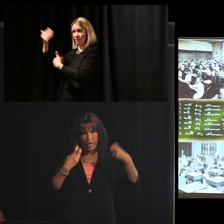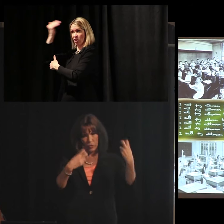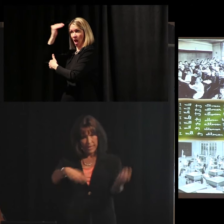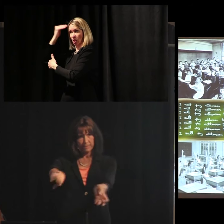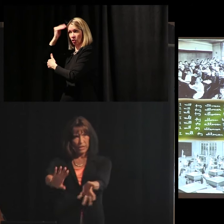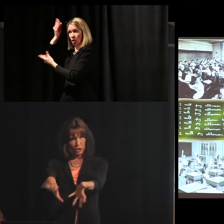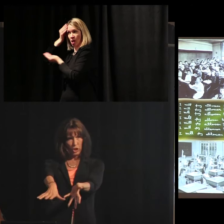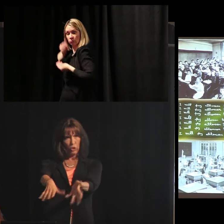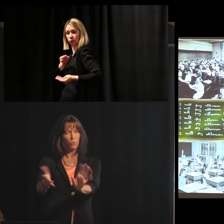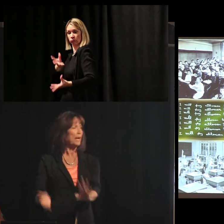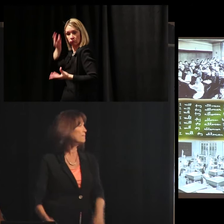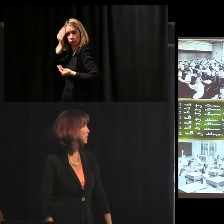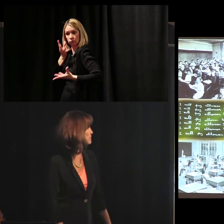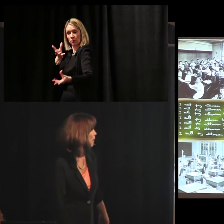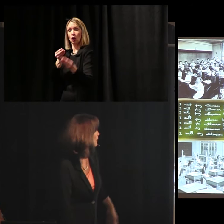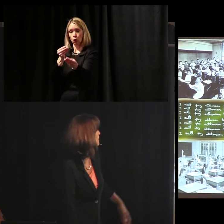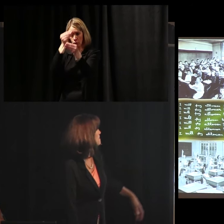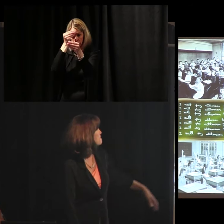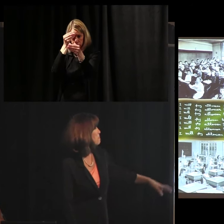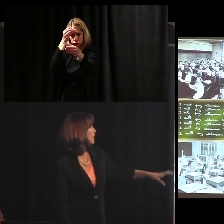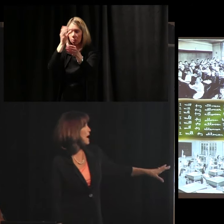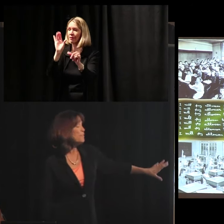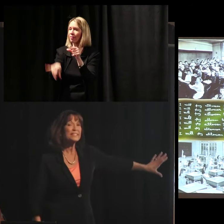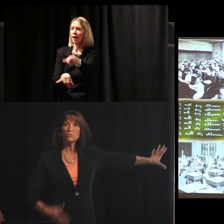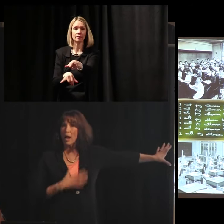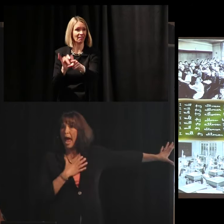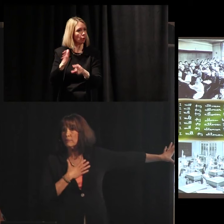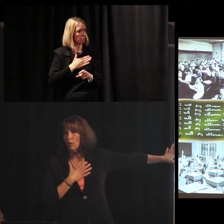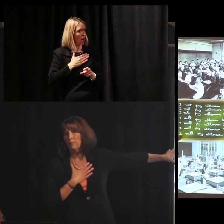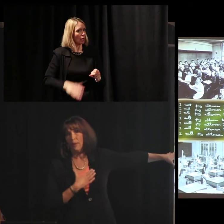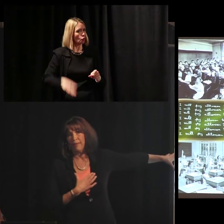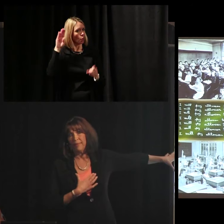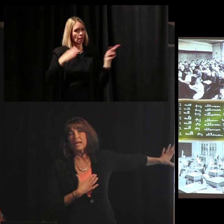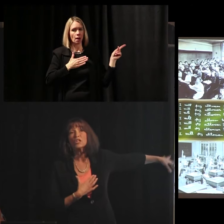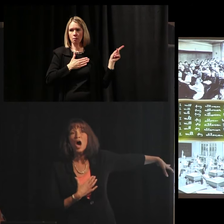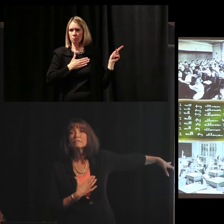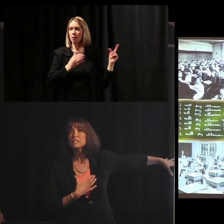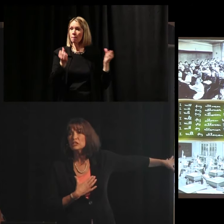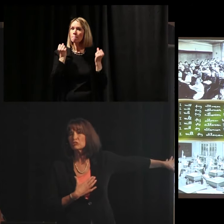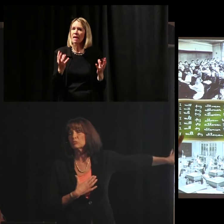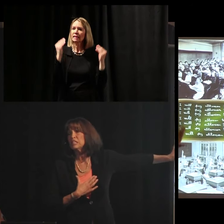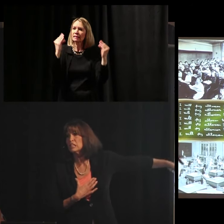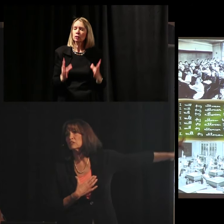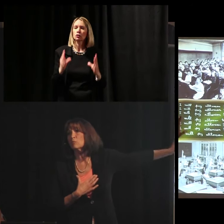I transmit it to you, and you become very smart. This is what I grew up with. And a lot of teachers teach